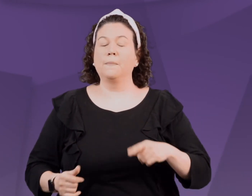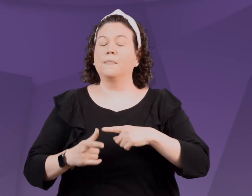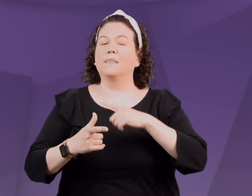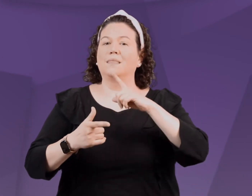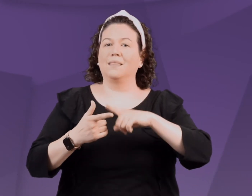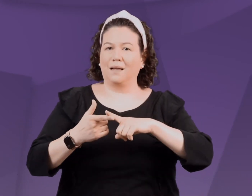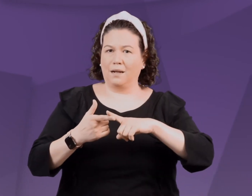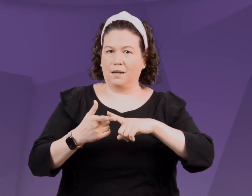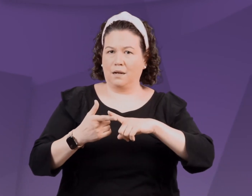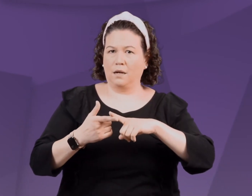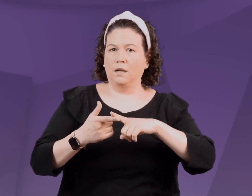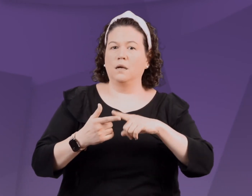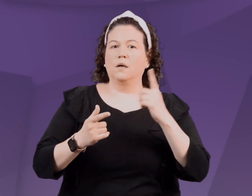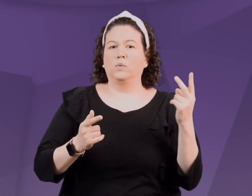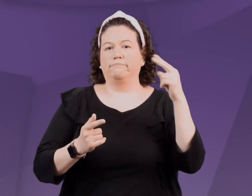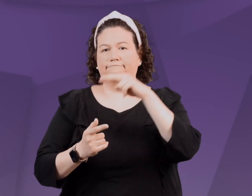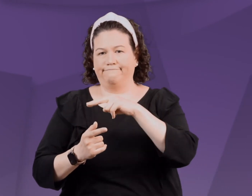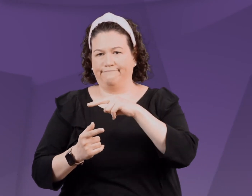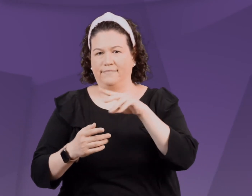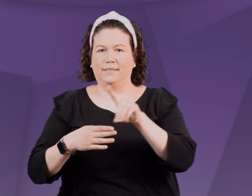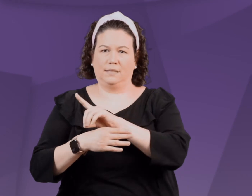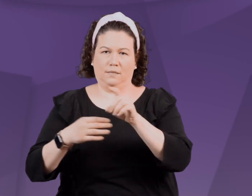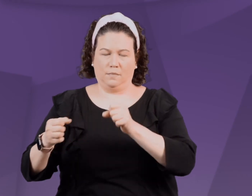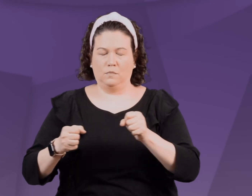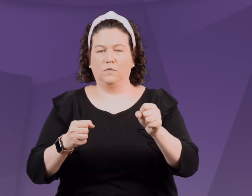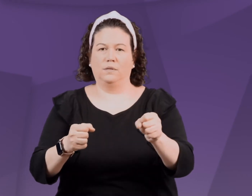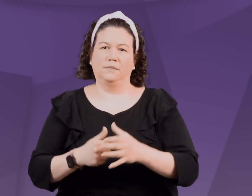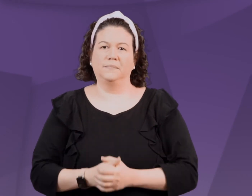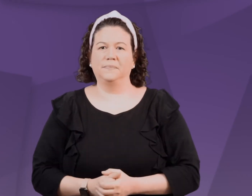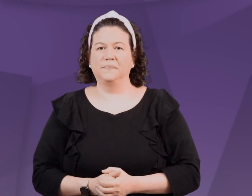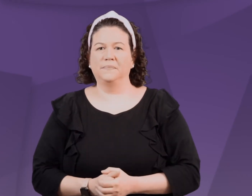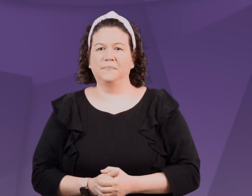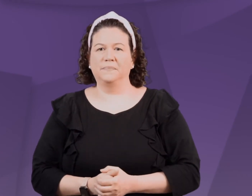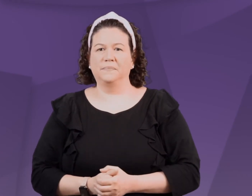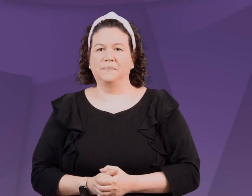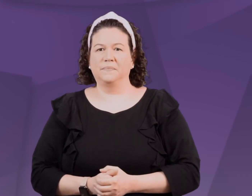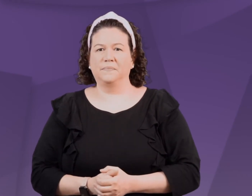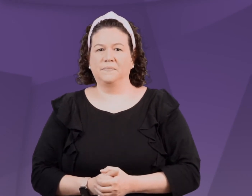We work to soothe her psychology. Then we return to the discipline strategies.